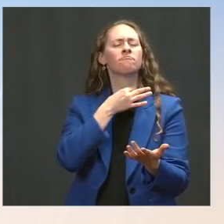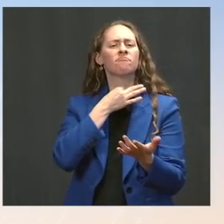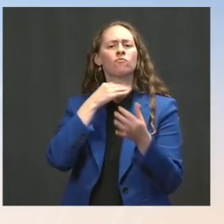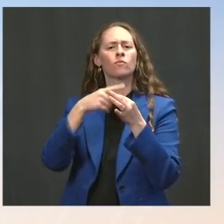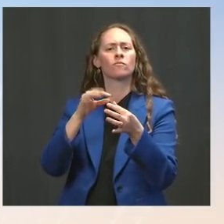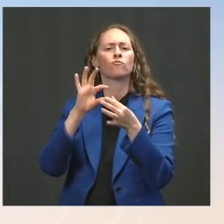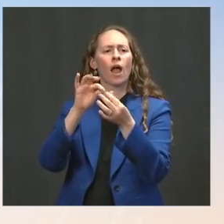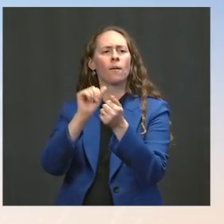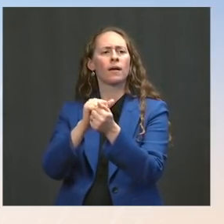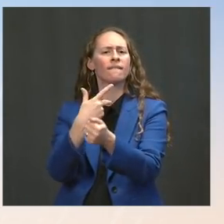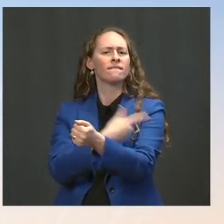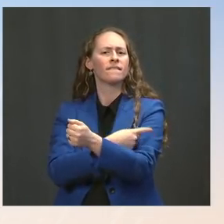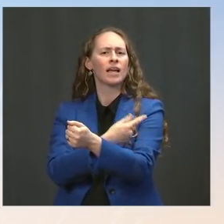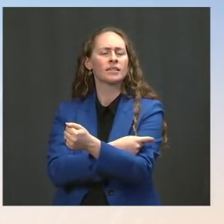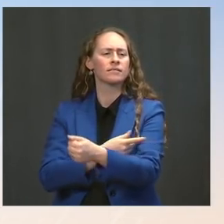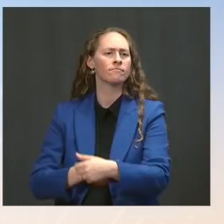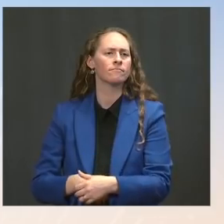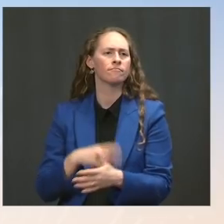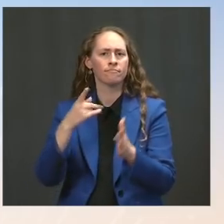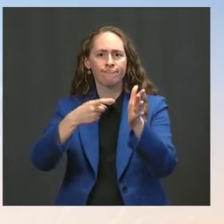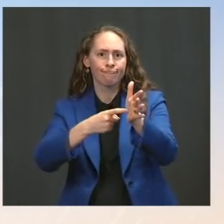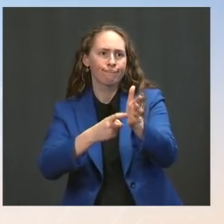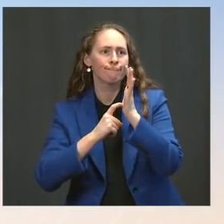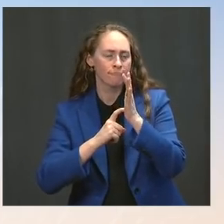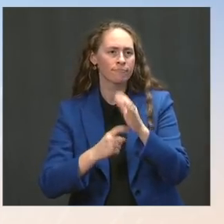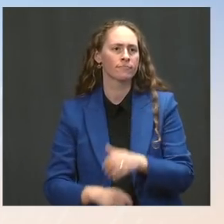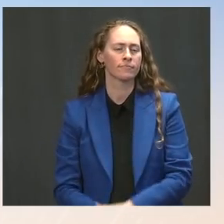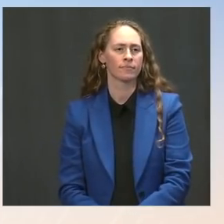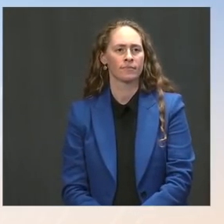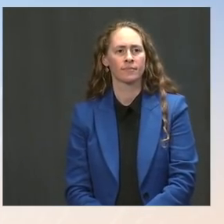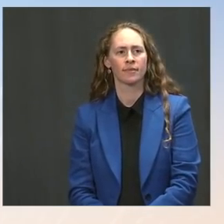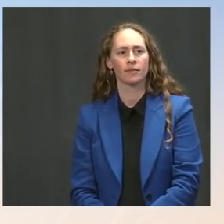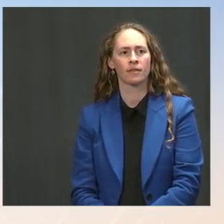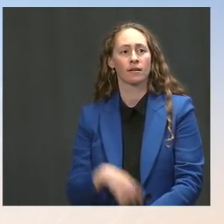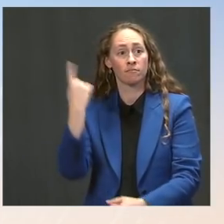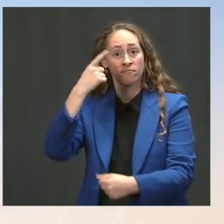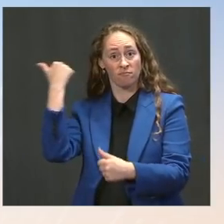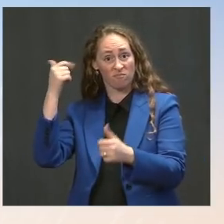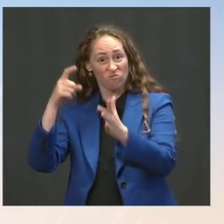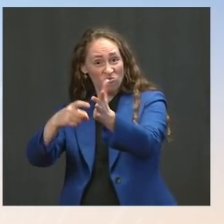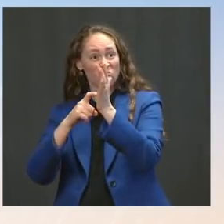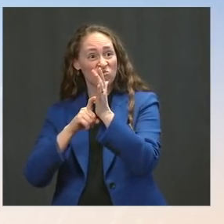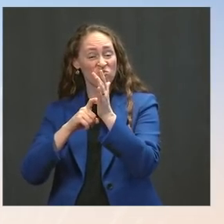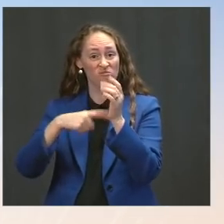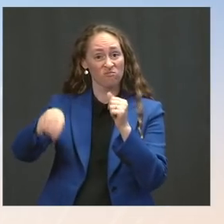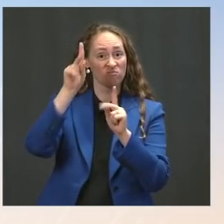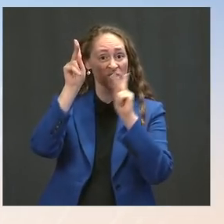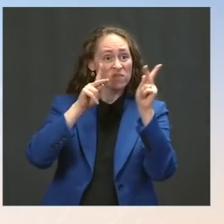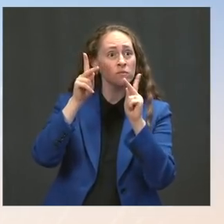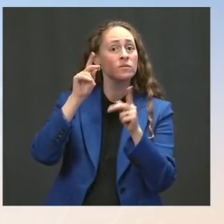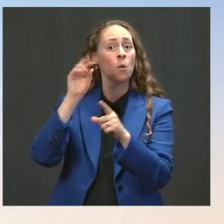to require federal employees, civilian or military, to be vaccinated? Ms. Psaki: It hasn't been determined that it would be illegal, no.